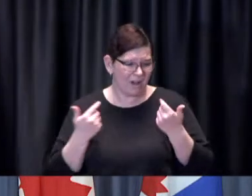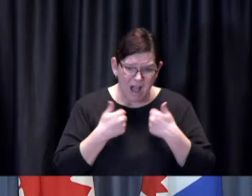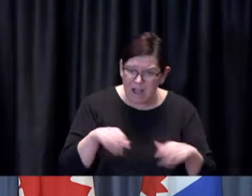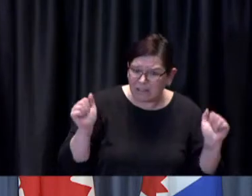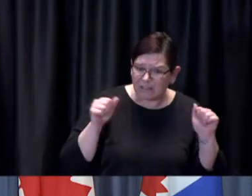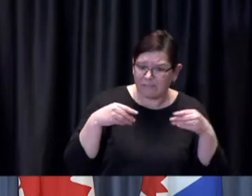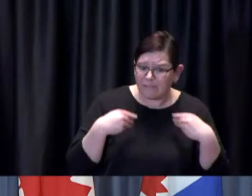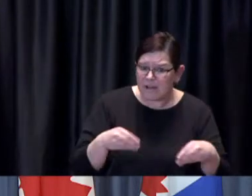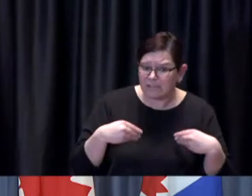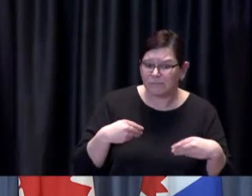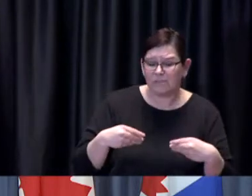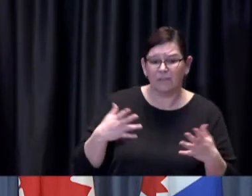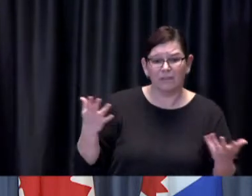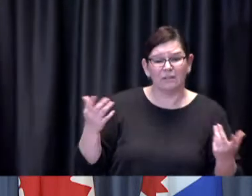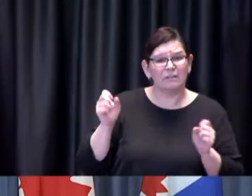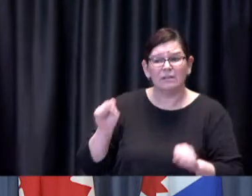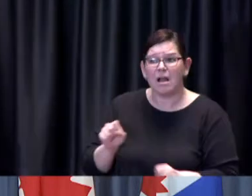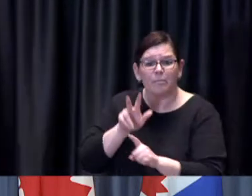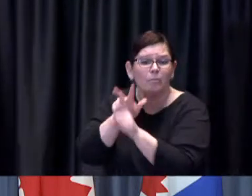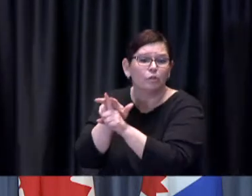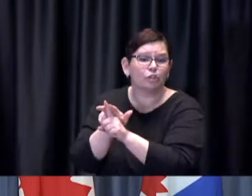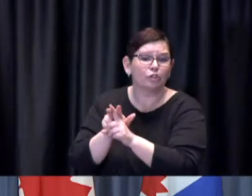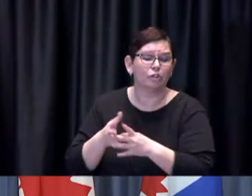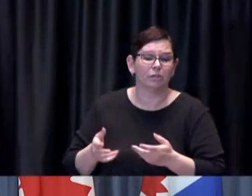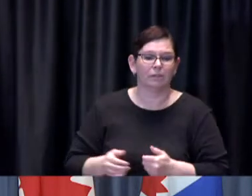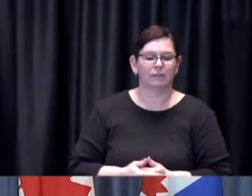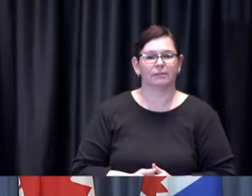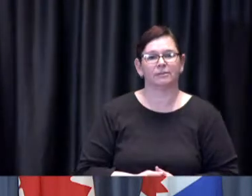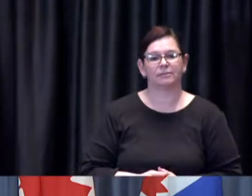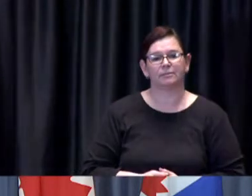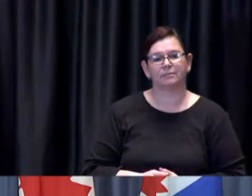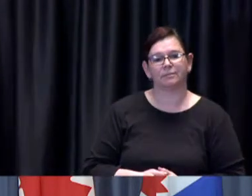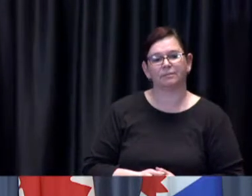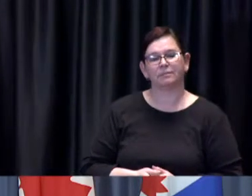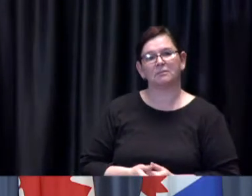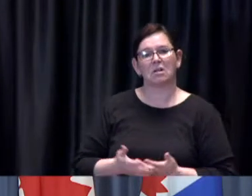Chief Pegg: Well Scott perhaps I'll start and then I may I may hand to Dr. de Villa with respect to eligibility other